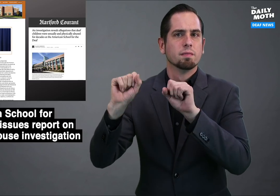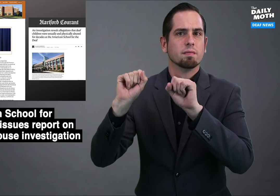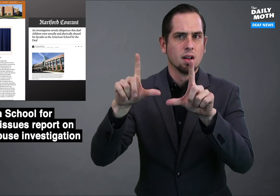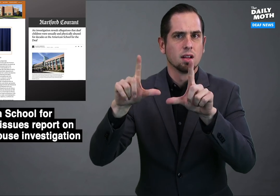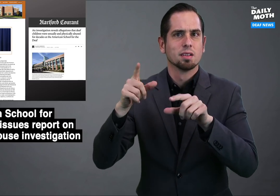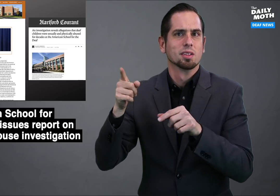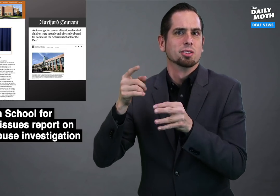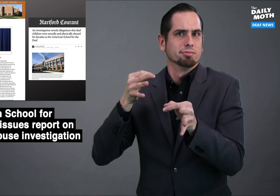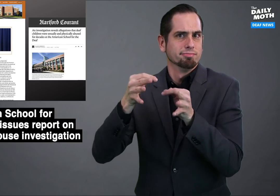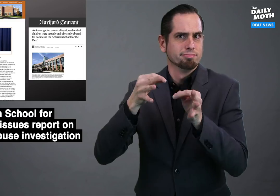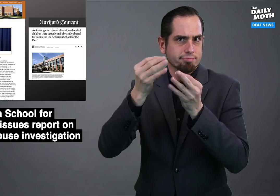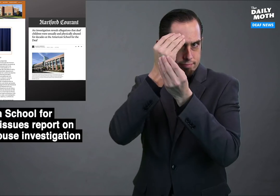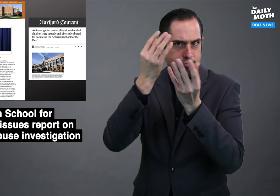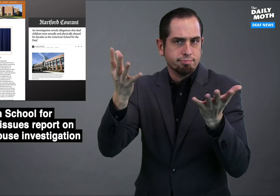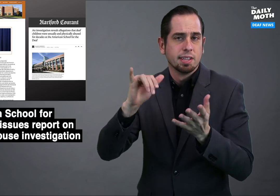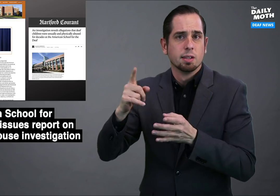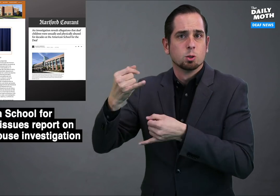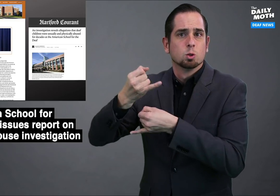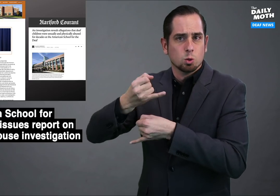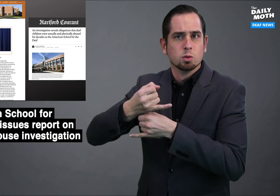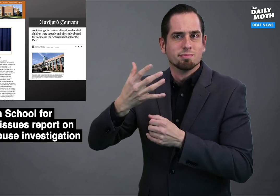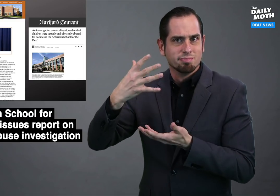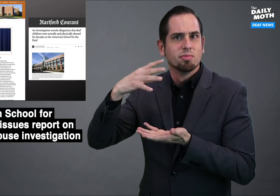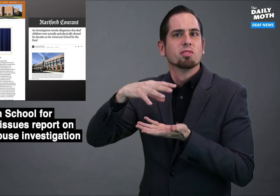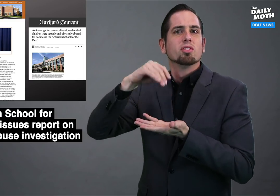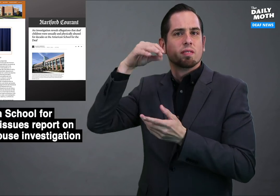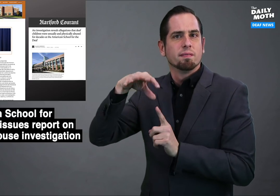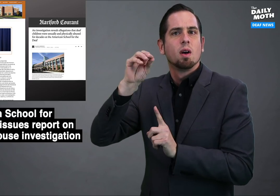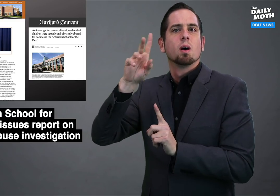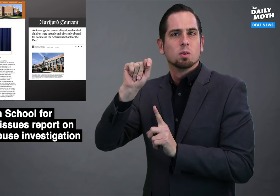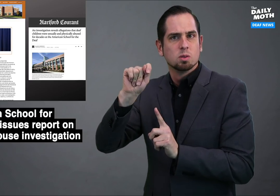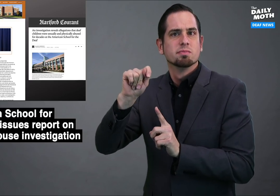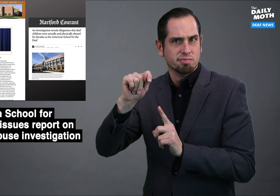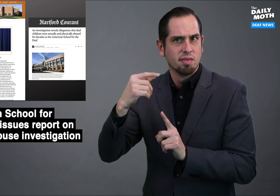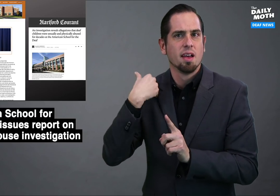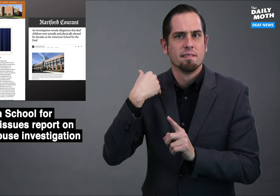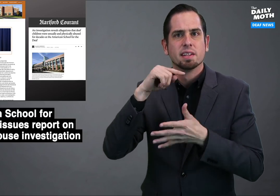a vlog explaining that the school has learned about